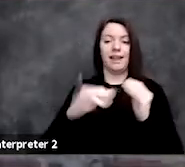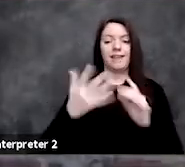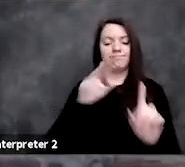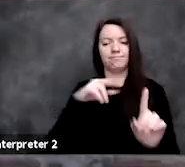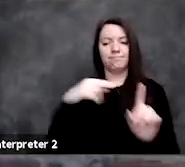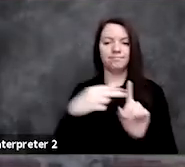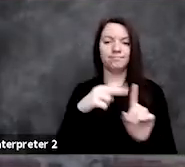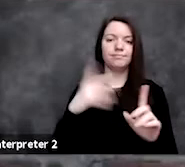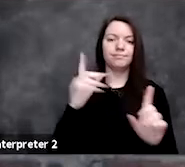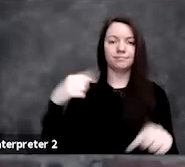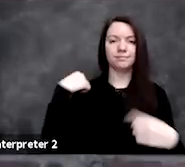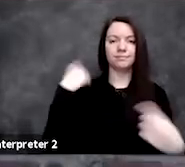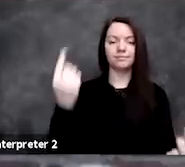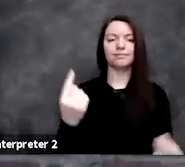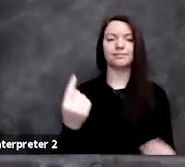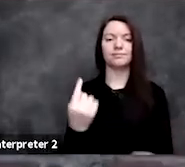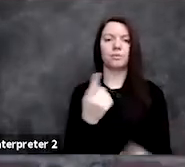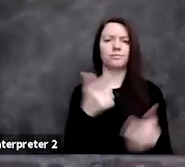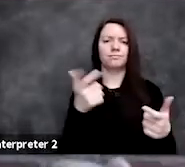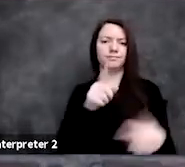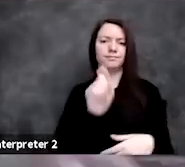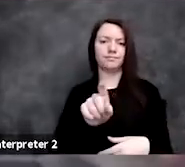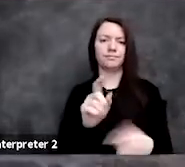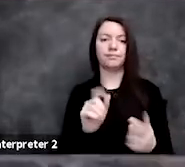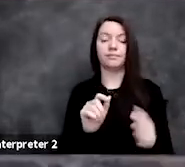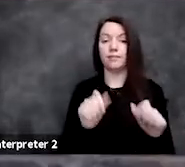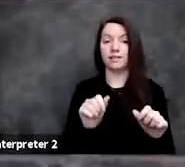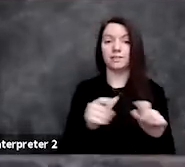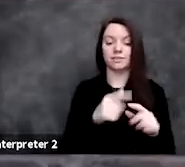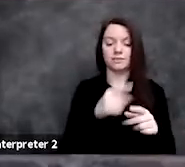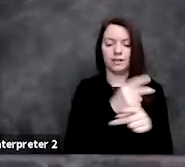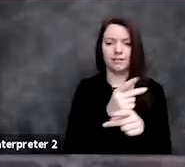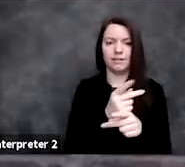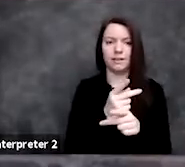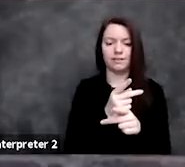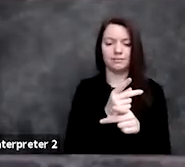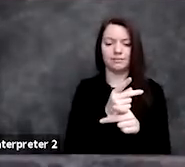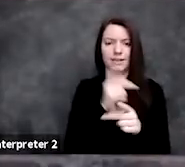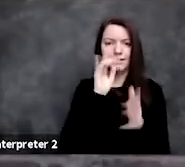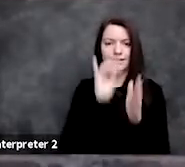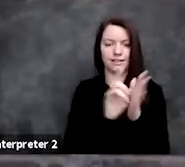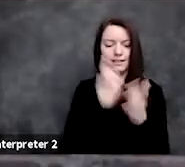you know, one question is, can we carefully narrow in on a single genetic variant